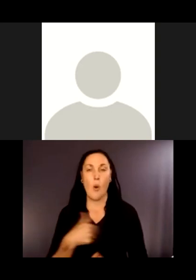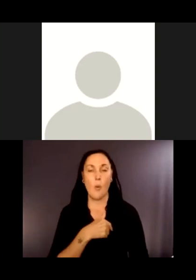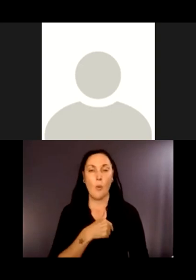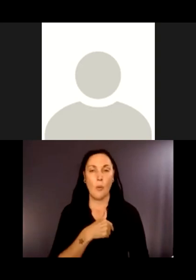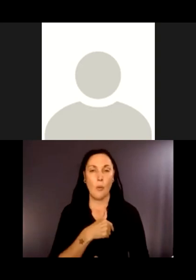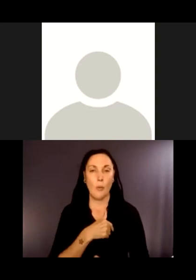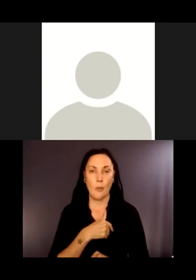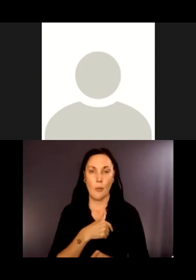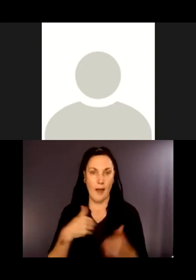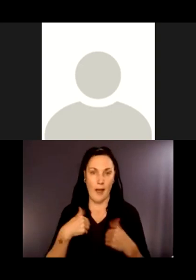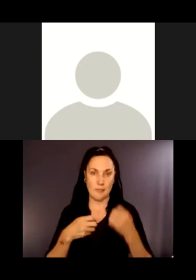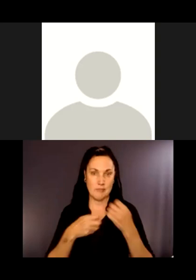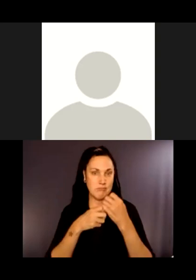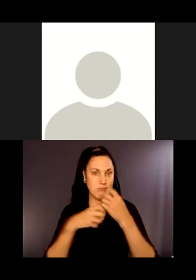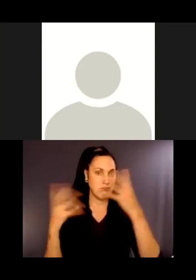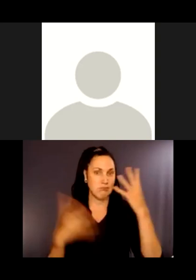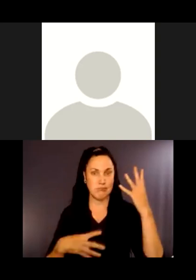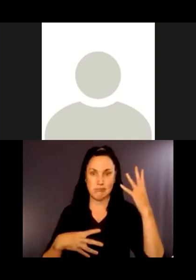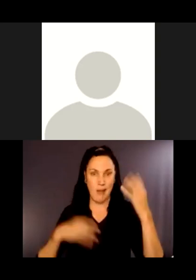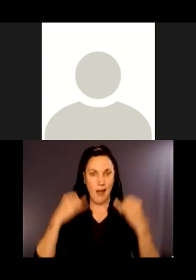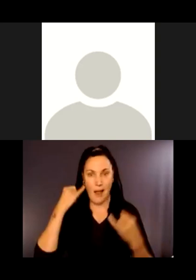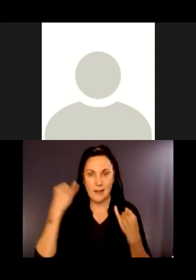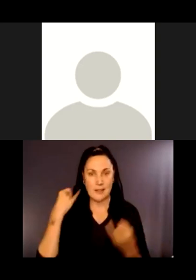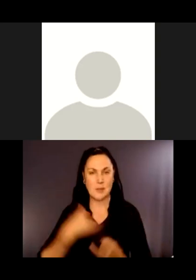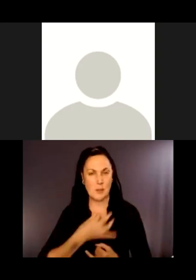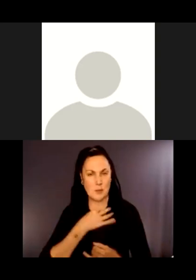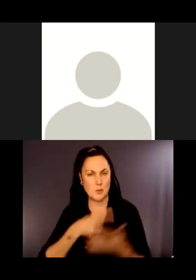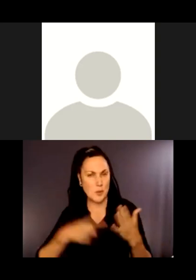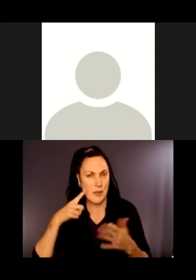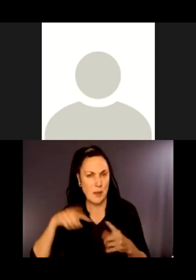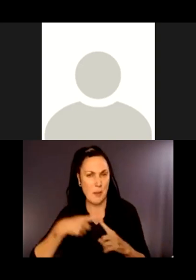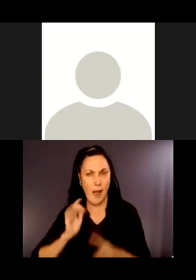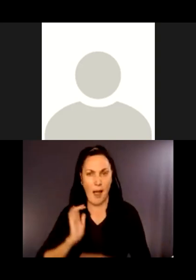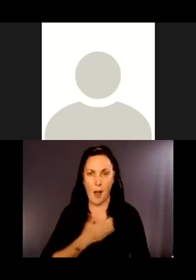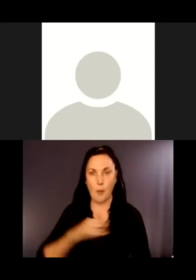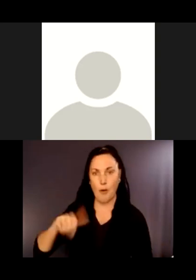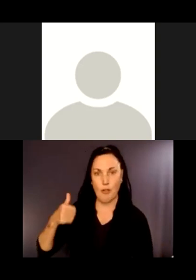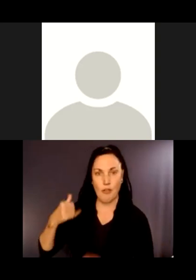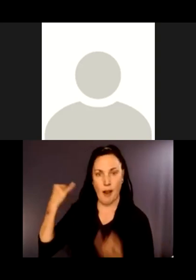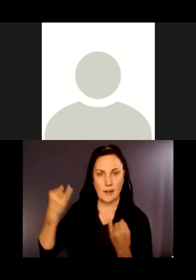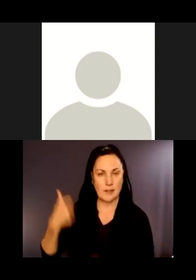What did you think about some of the other options that we presented?